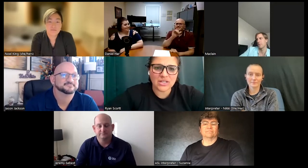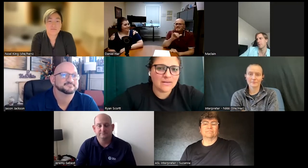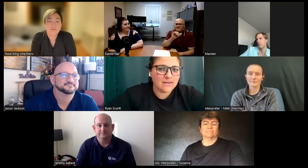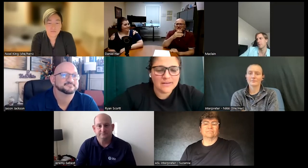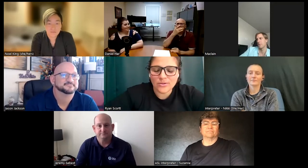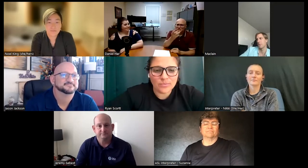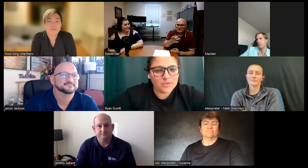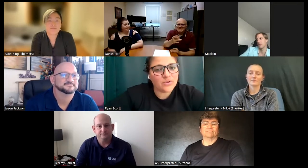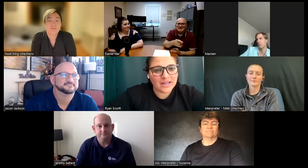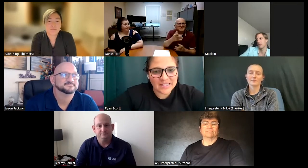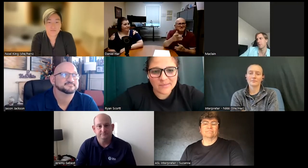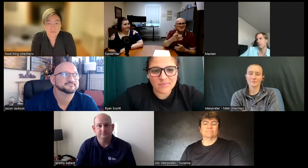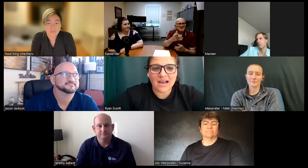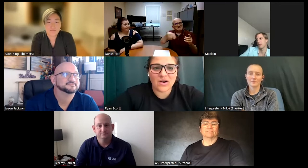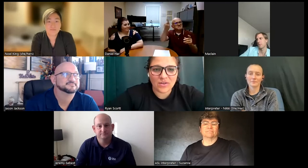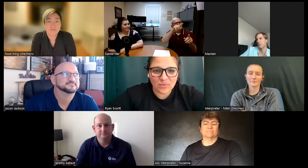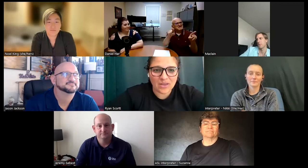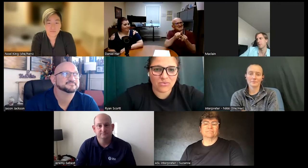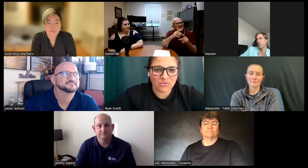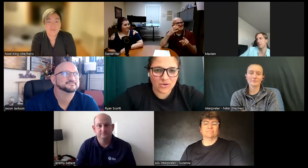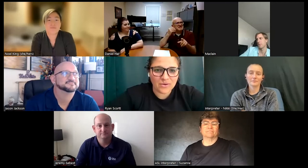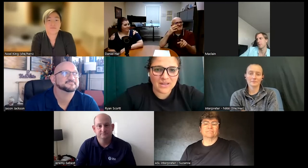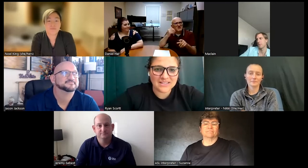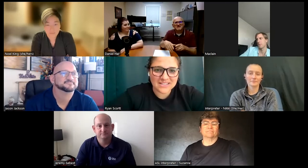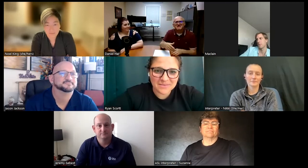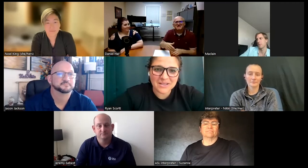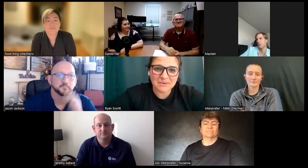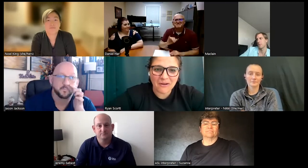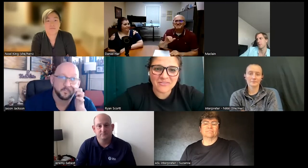learning nope you gotta keep that all the way through and it seems like we all